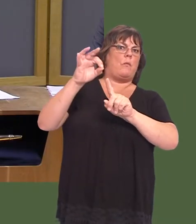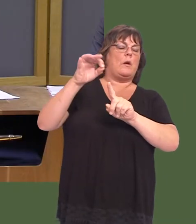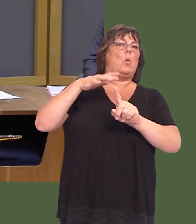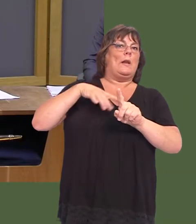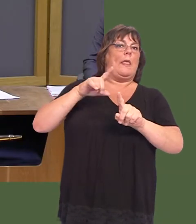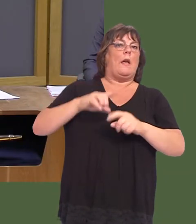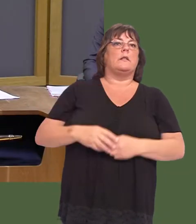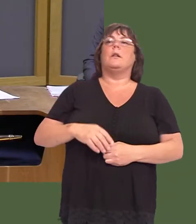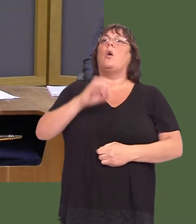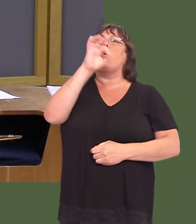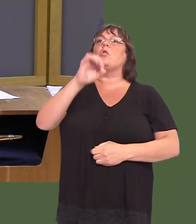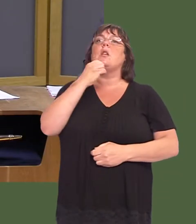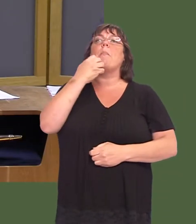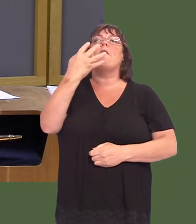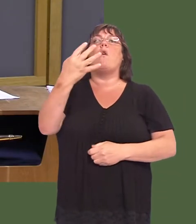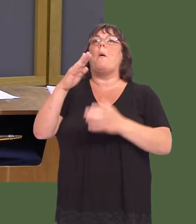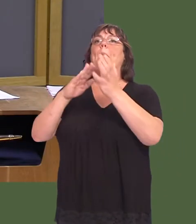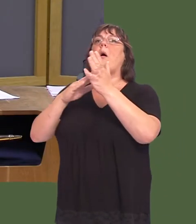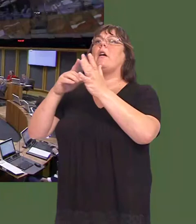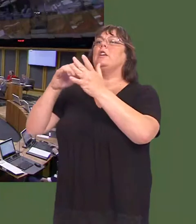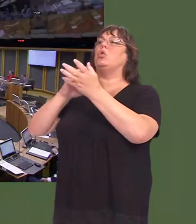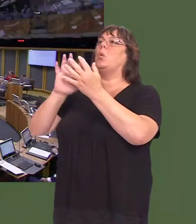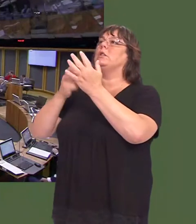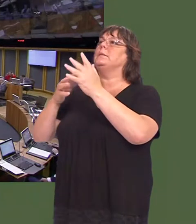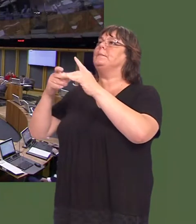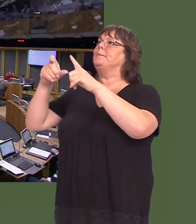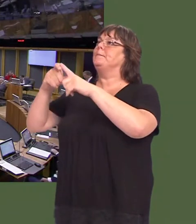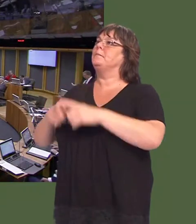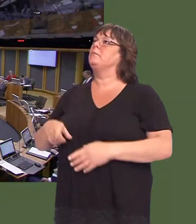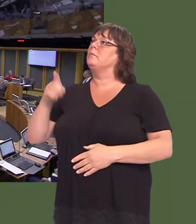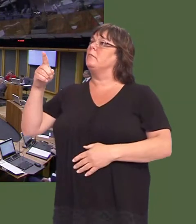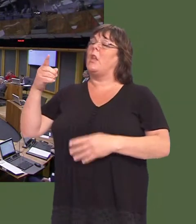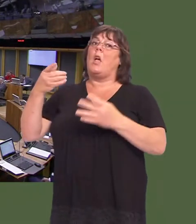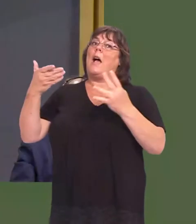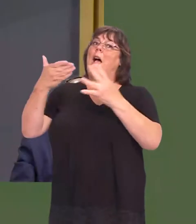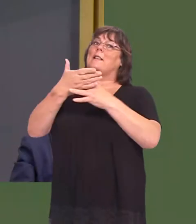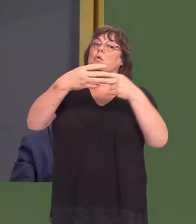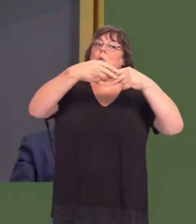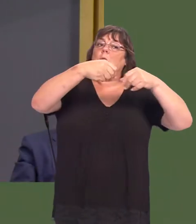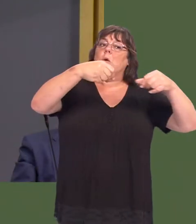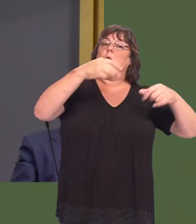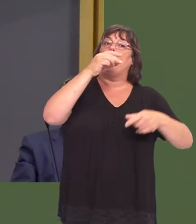Mark Isherwood: 4. Will the First Minister make a statement on access to tobacco products in Wales?